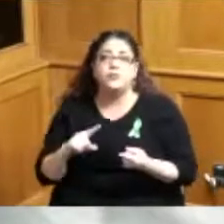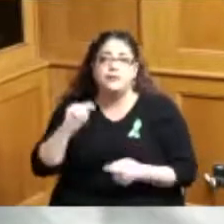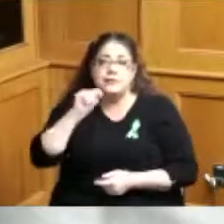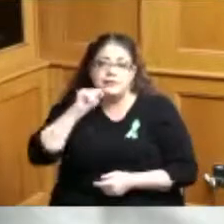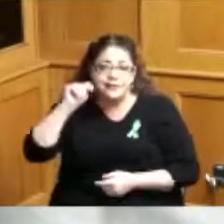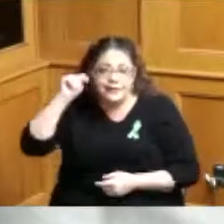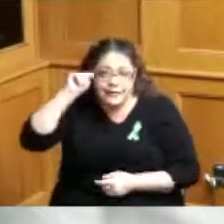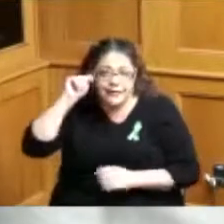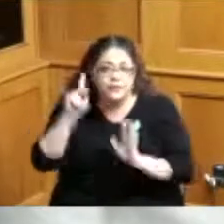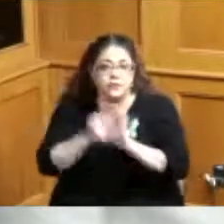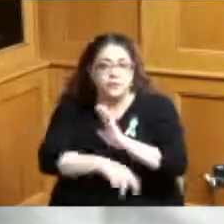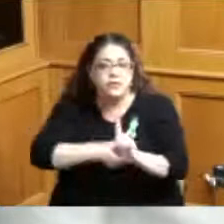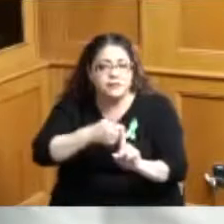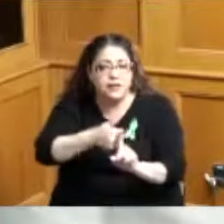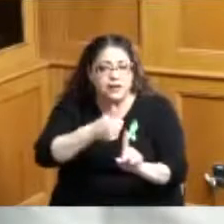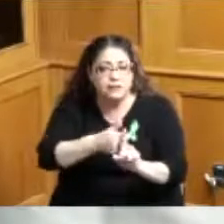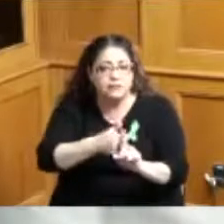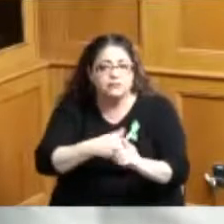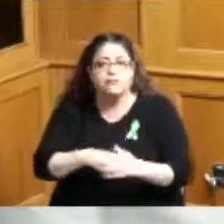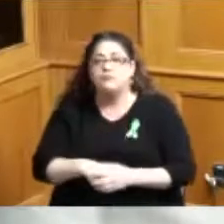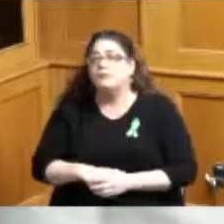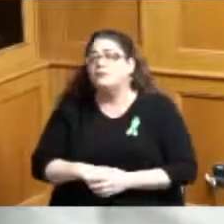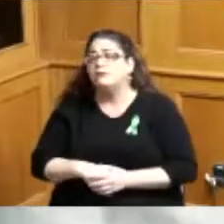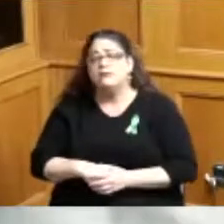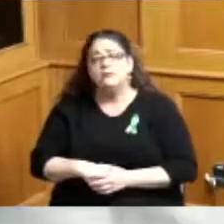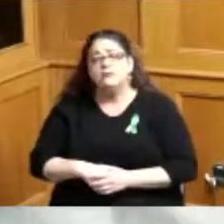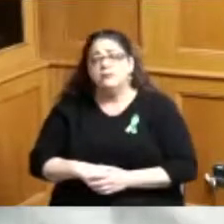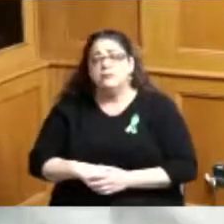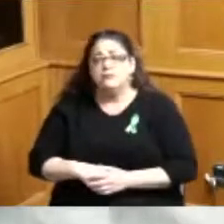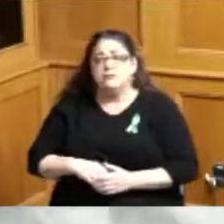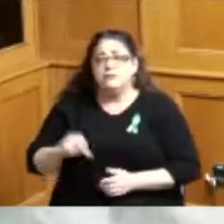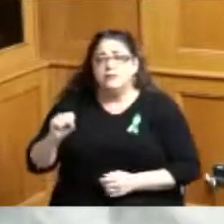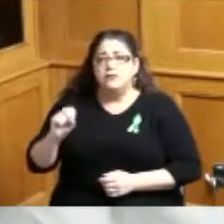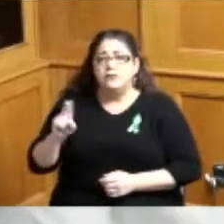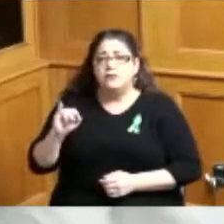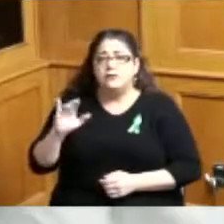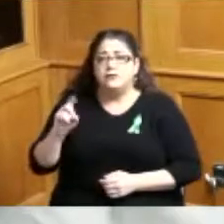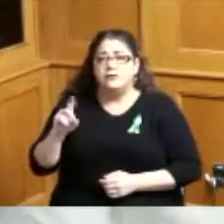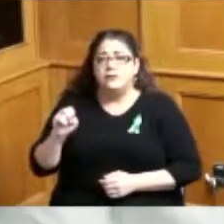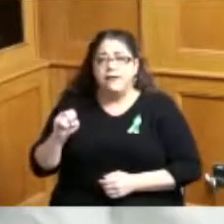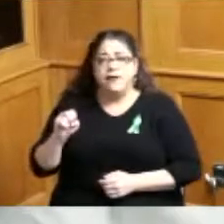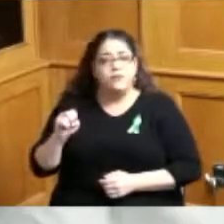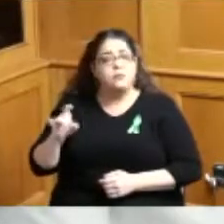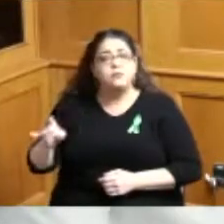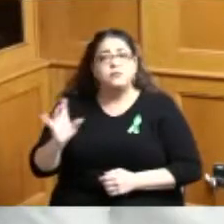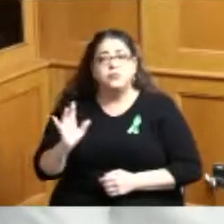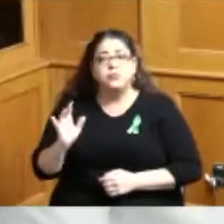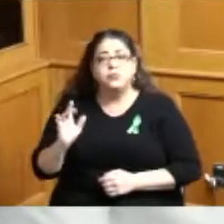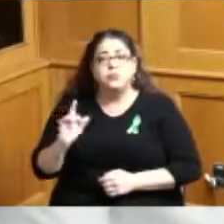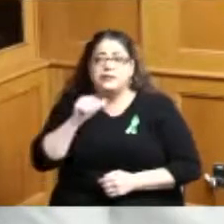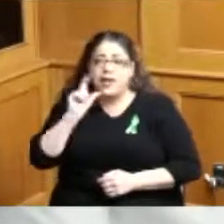suicide so just want to let you know that not only are we presenting a proclamation but we're also